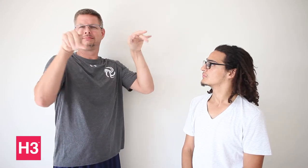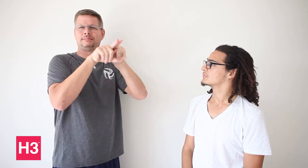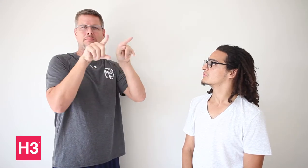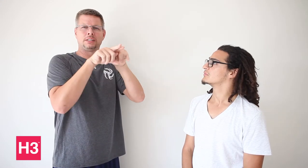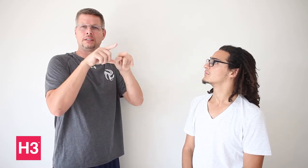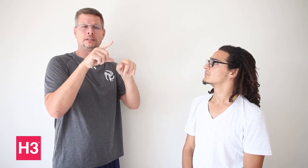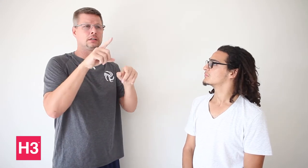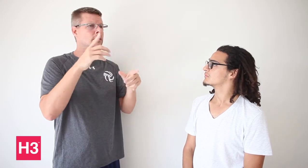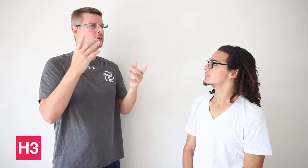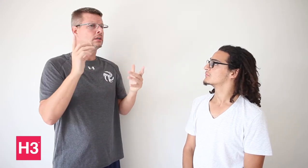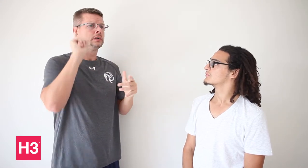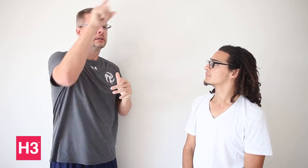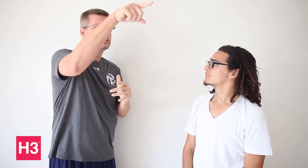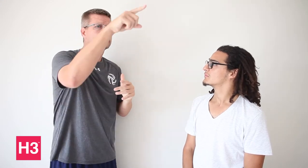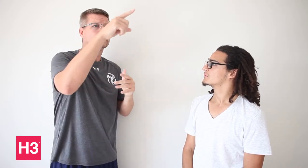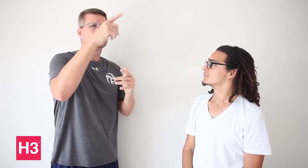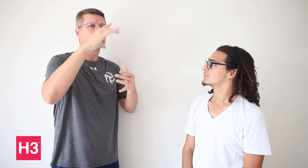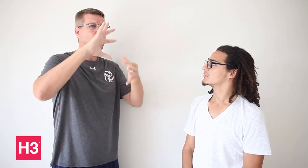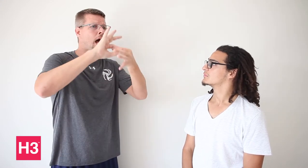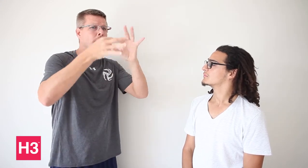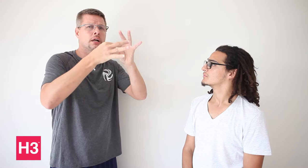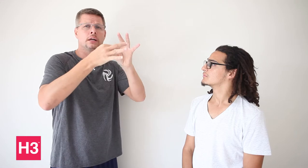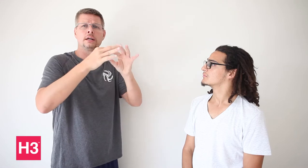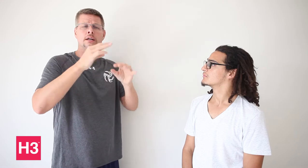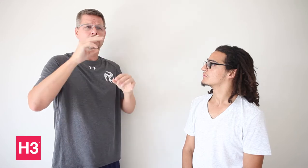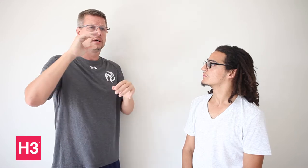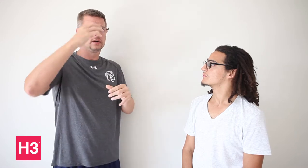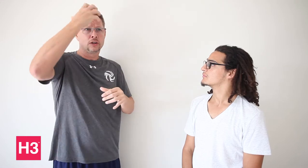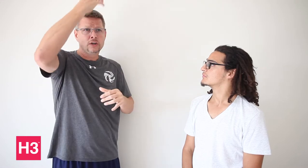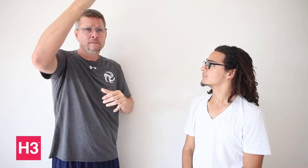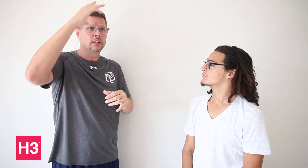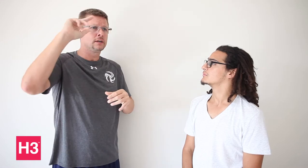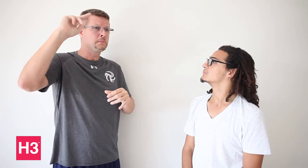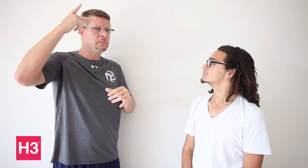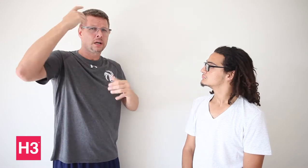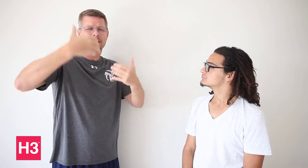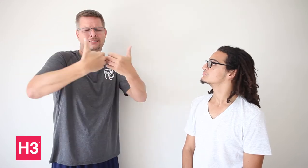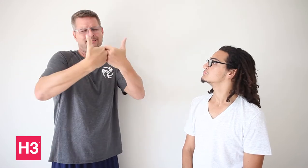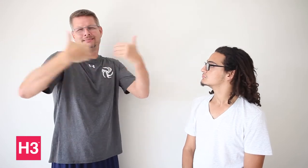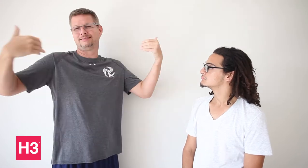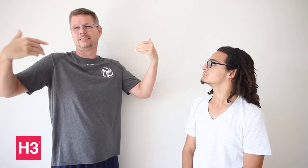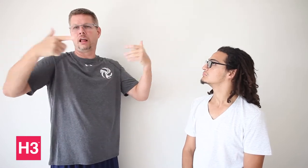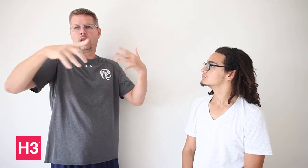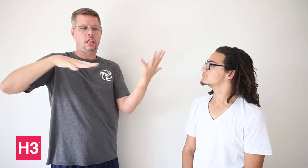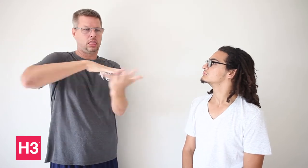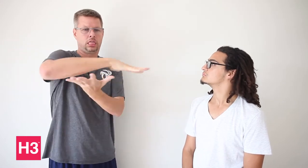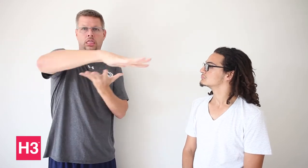USOC makes sure that going to Olympics is separate from politics.